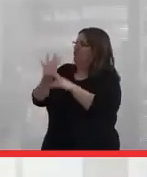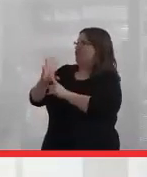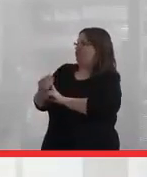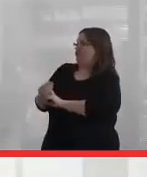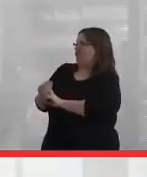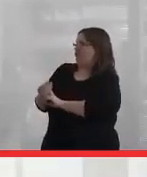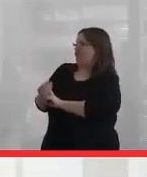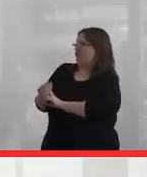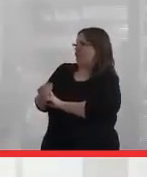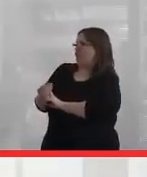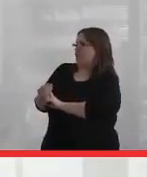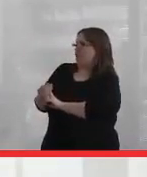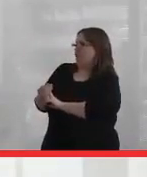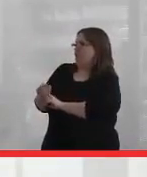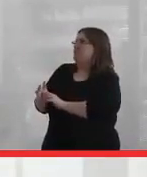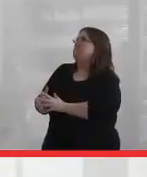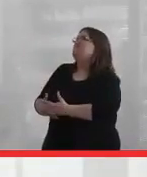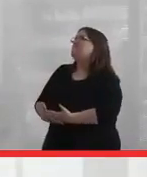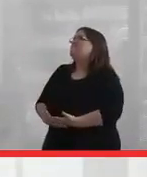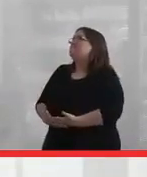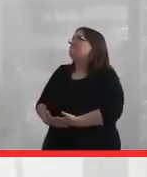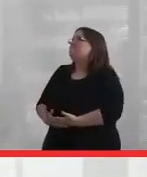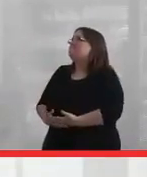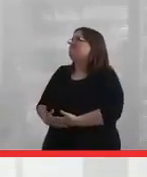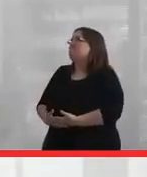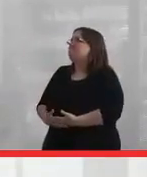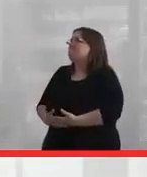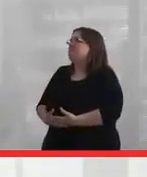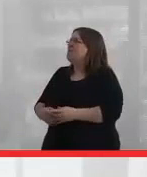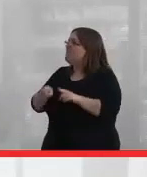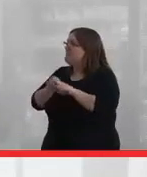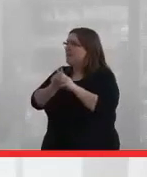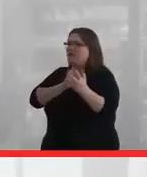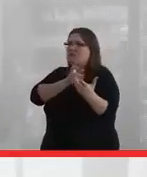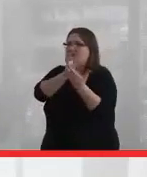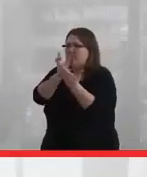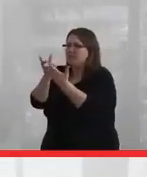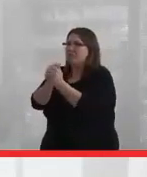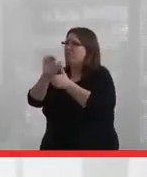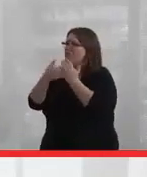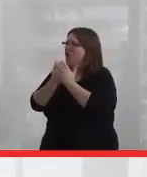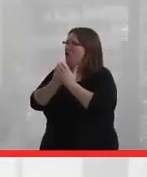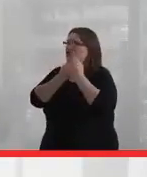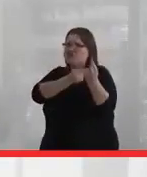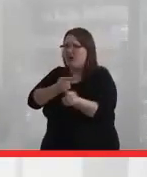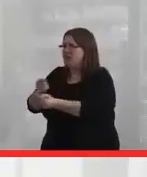But it's been engagement with all of the struggles. You mentioned, I know, in the write-up